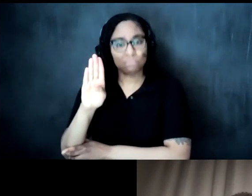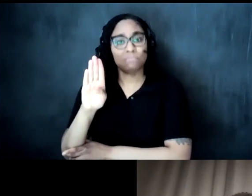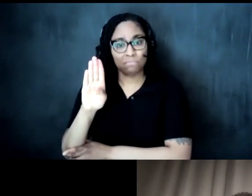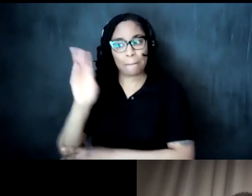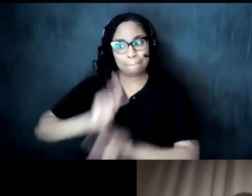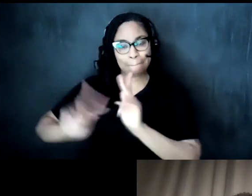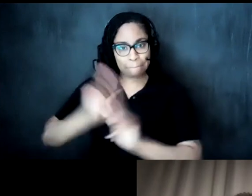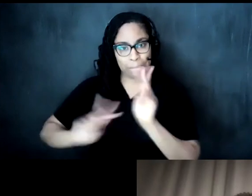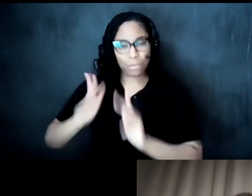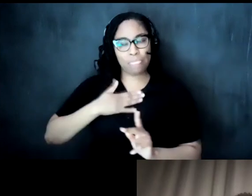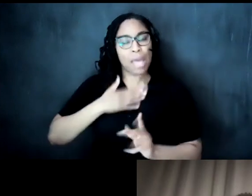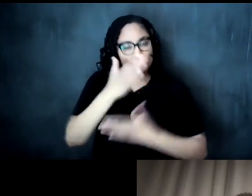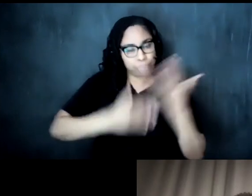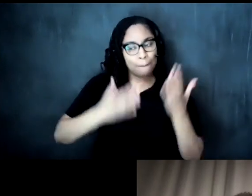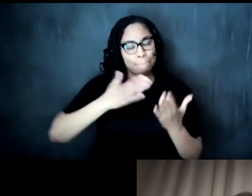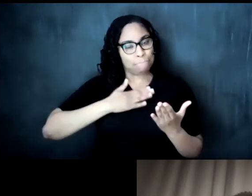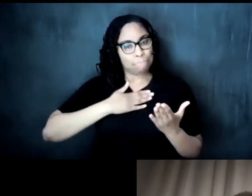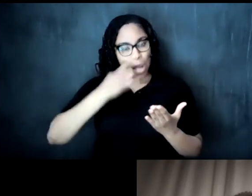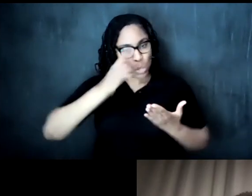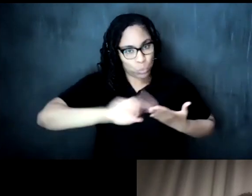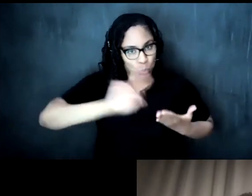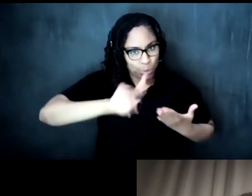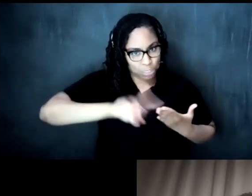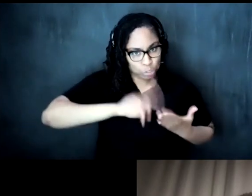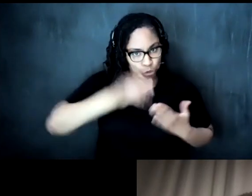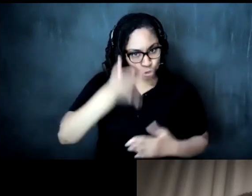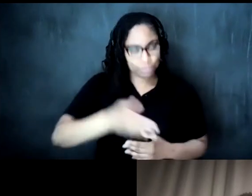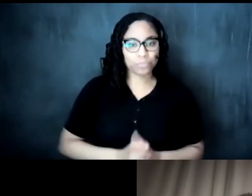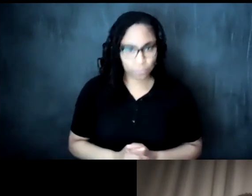my research and teaching uh is situated and i've appreciated that